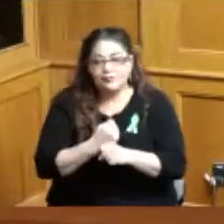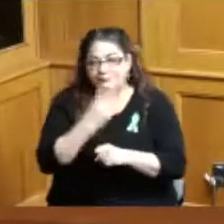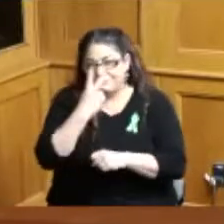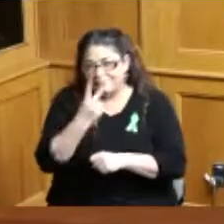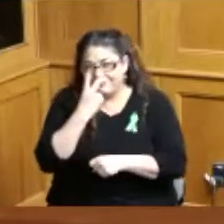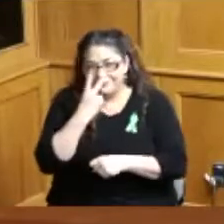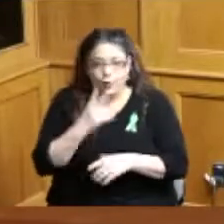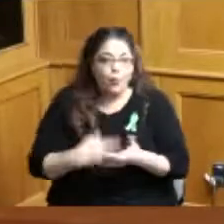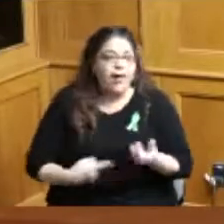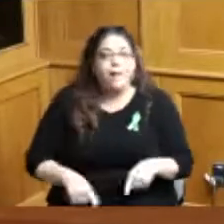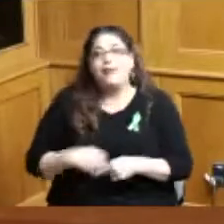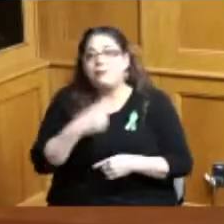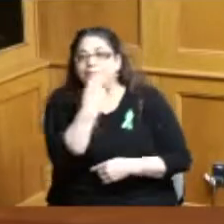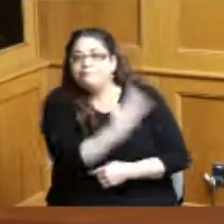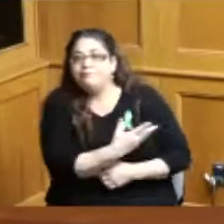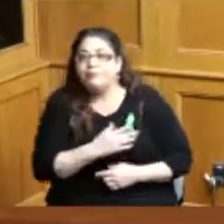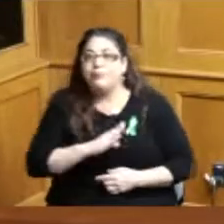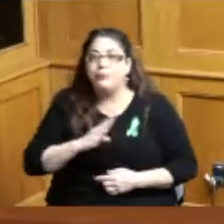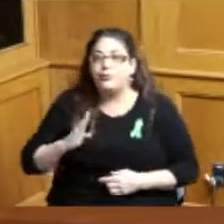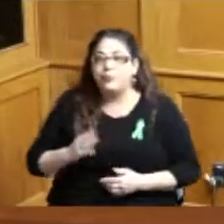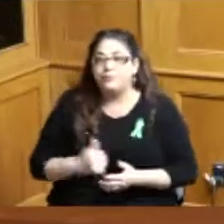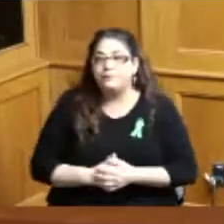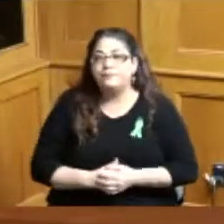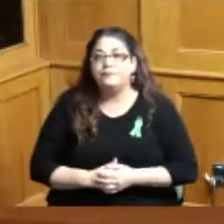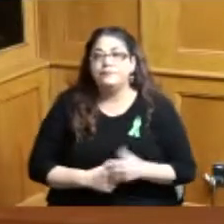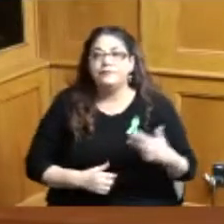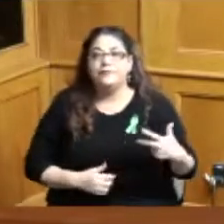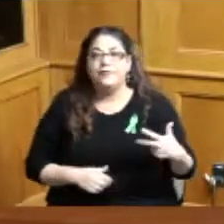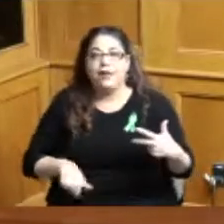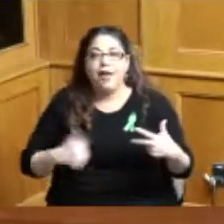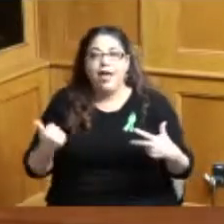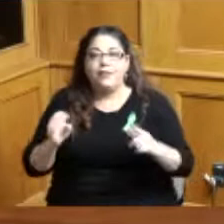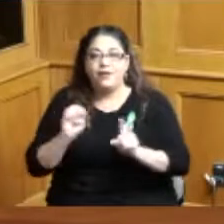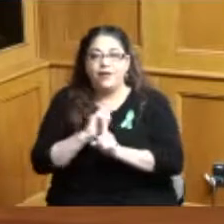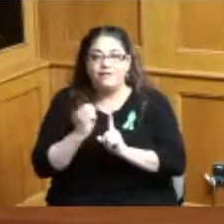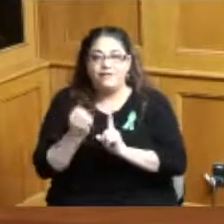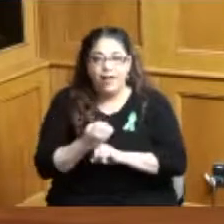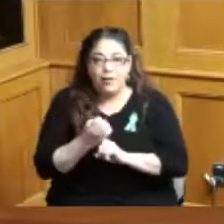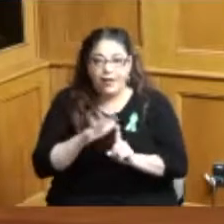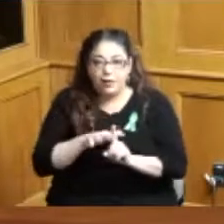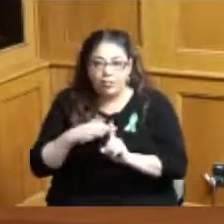and while I'm on that same topic we've got three other environmental items on the agenda today from